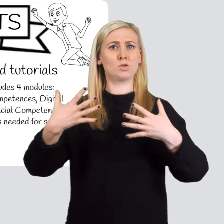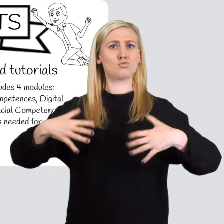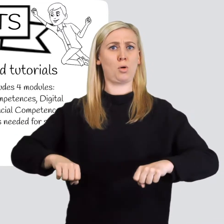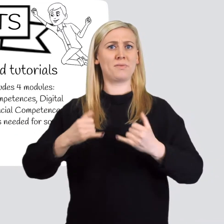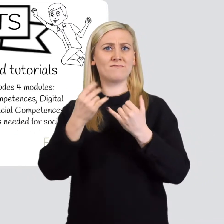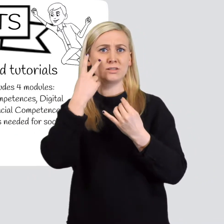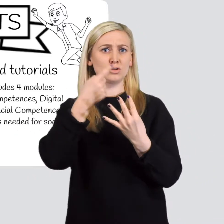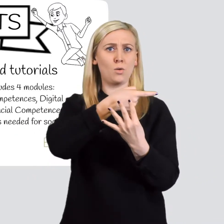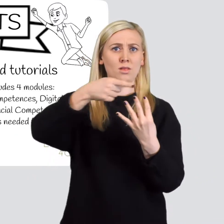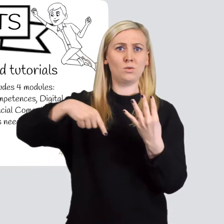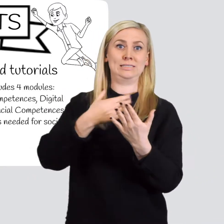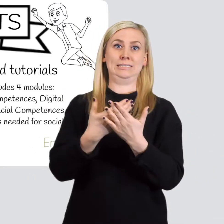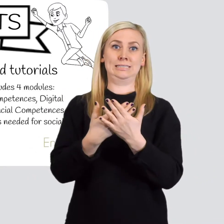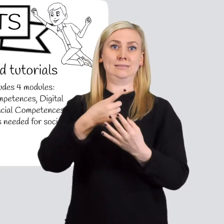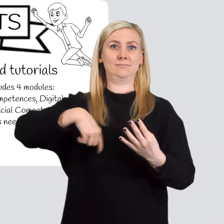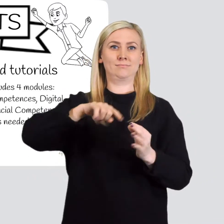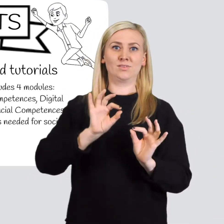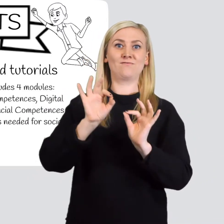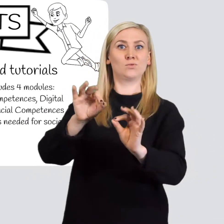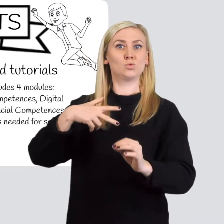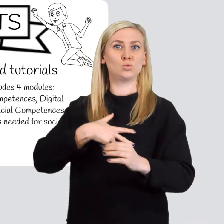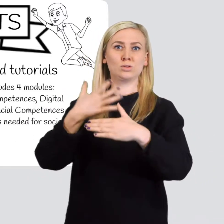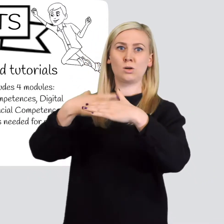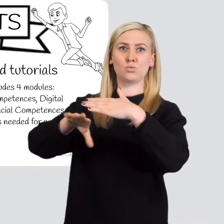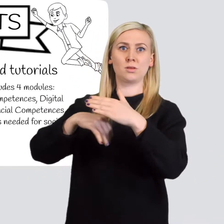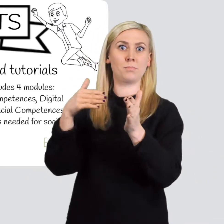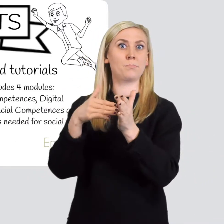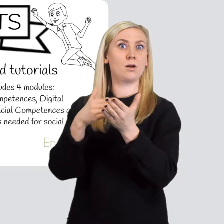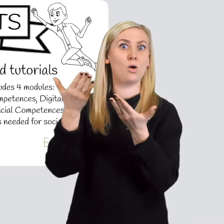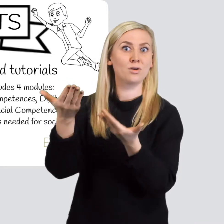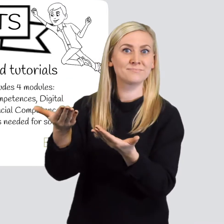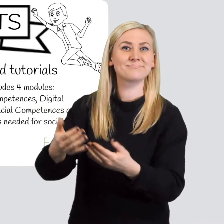These are needed for social entrepreneurship.